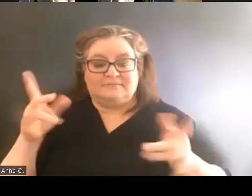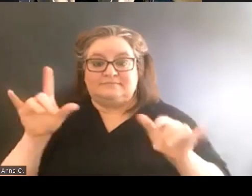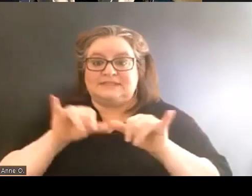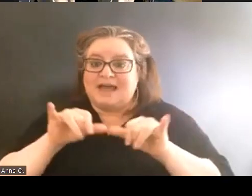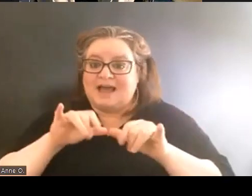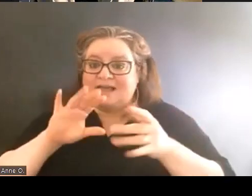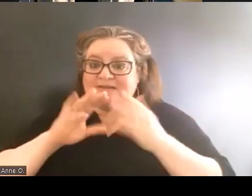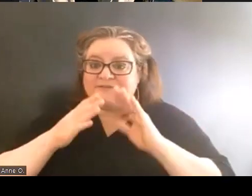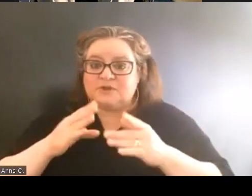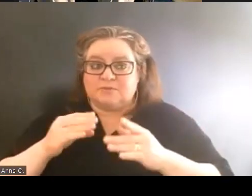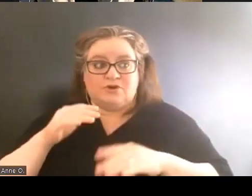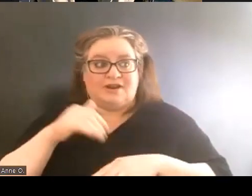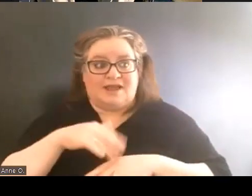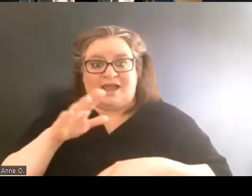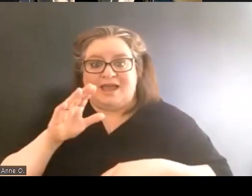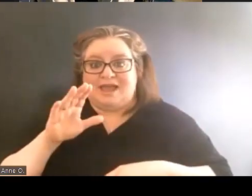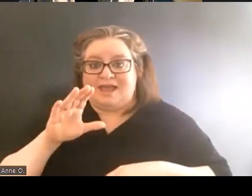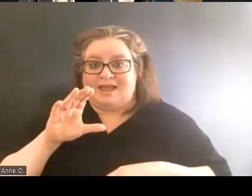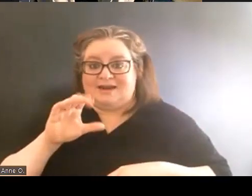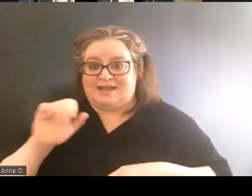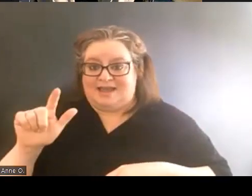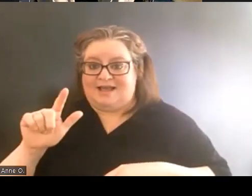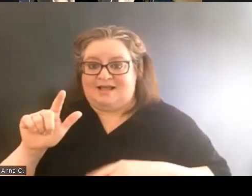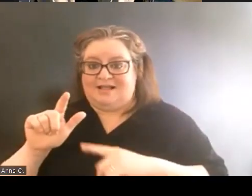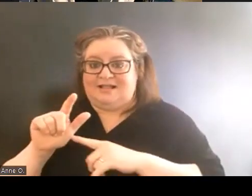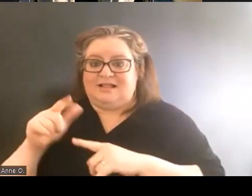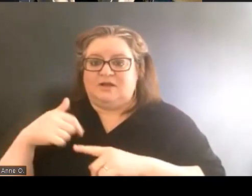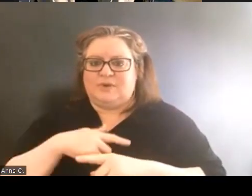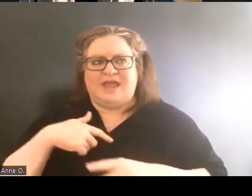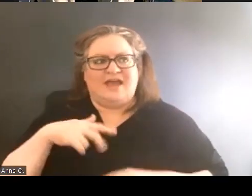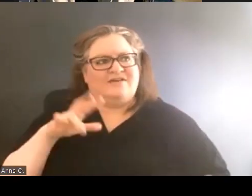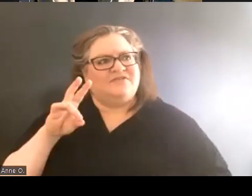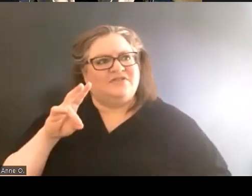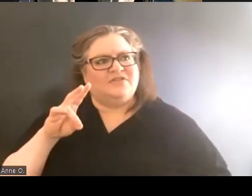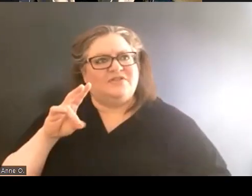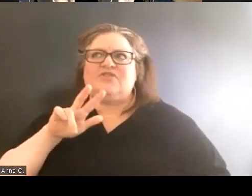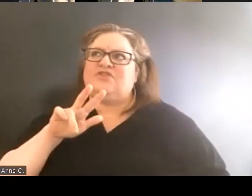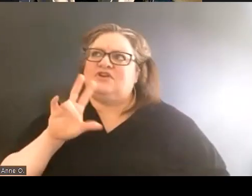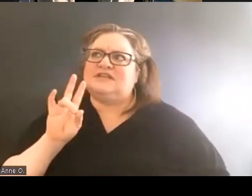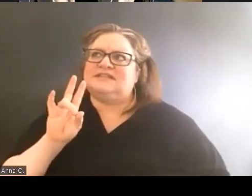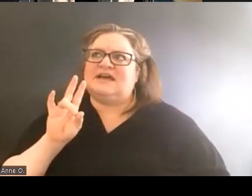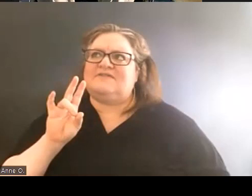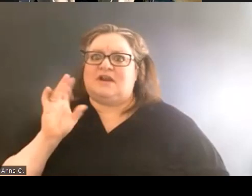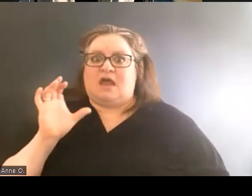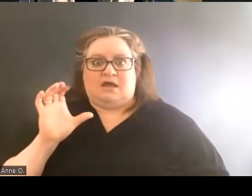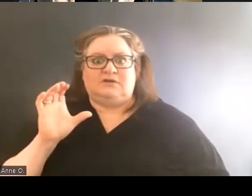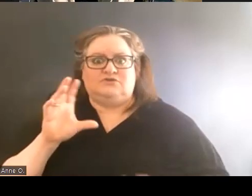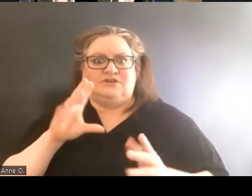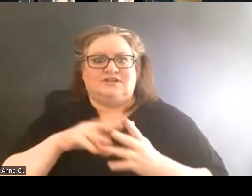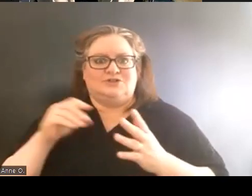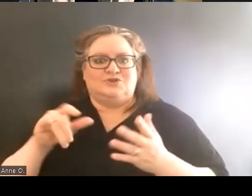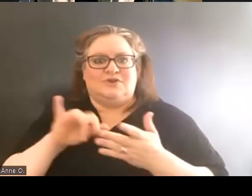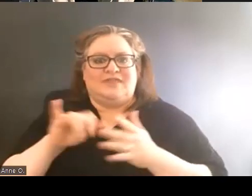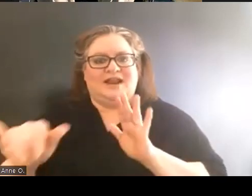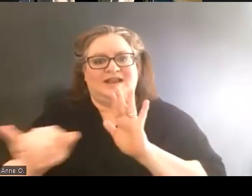At Cal, we have 3,700 students who identify with disabilities.